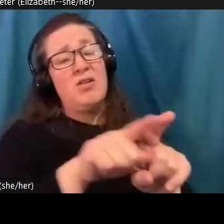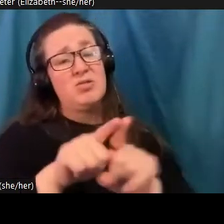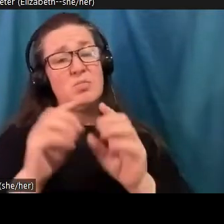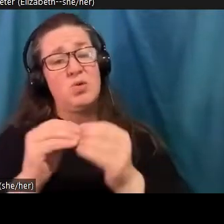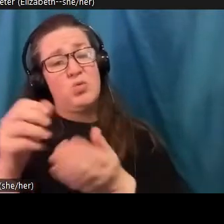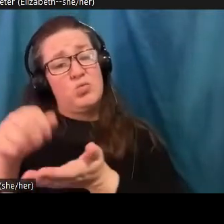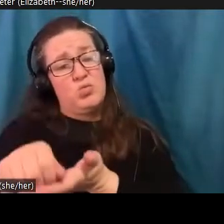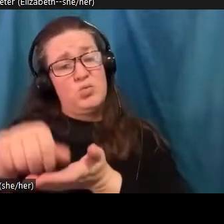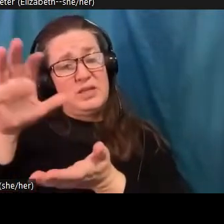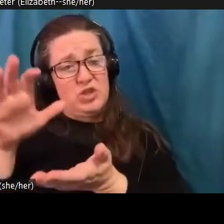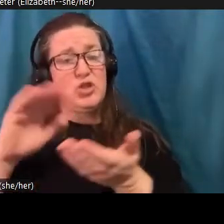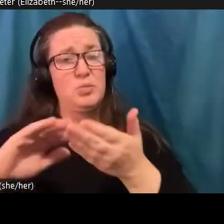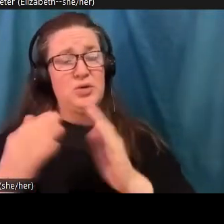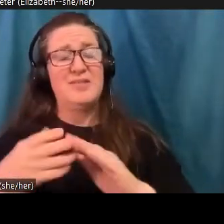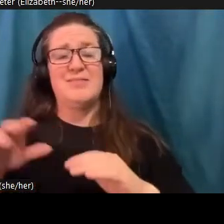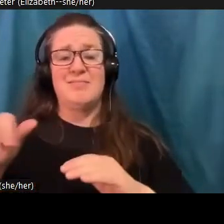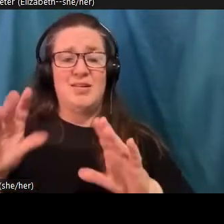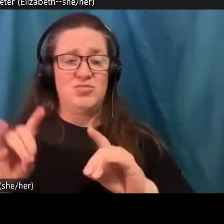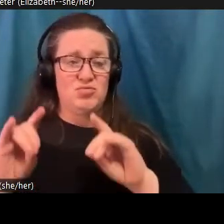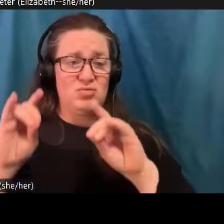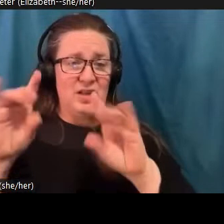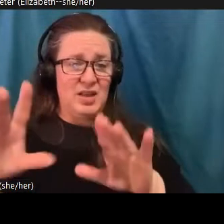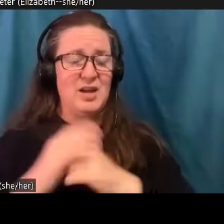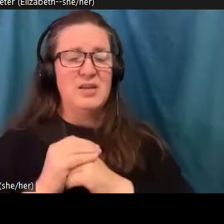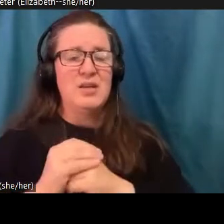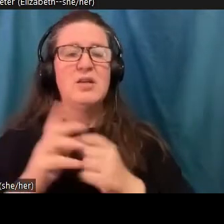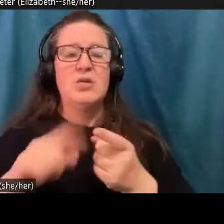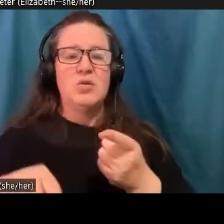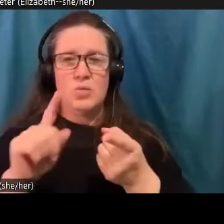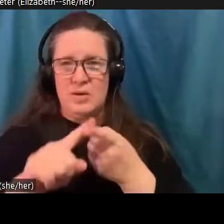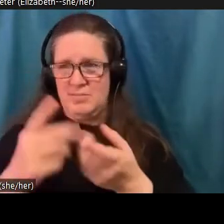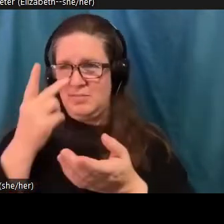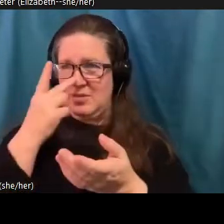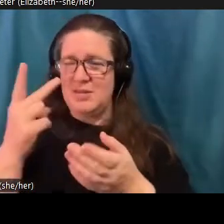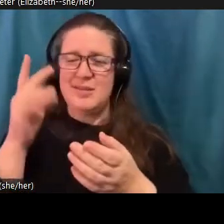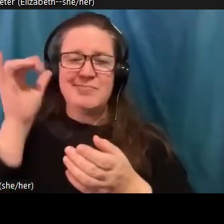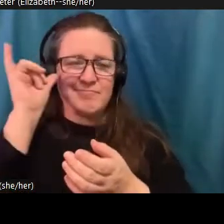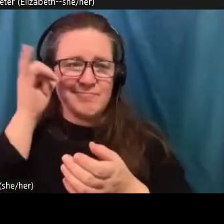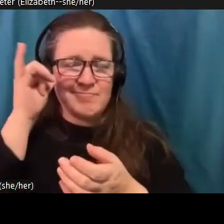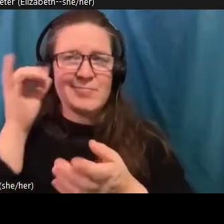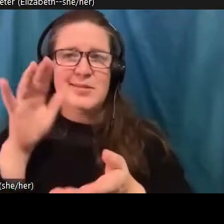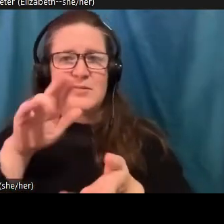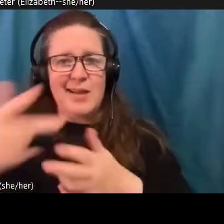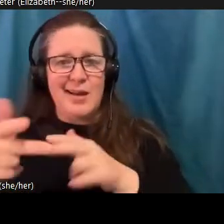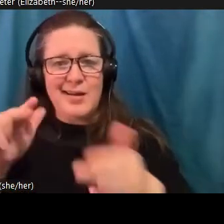suicide during the millennial drought, when farmers watched their livestock die and the land turned to dust. We see this, the